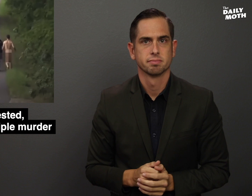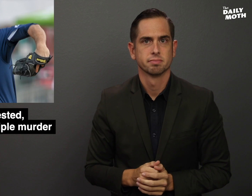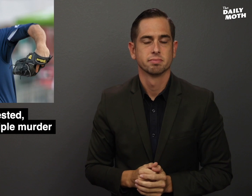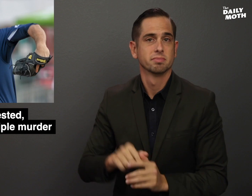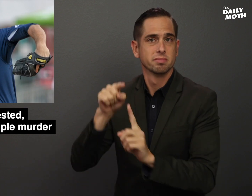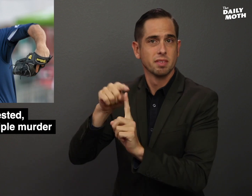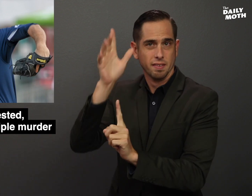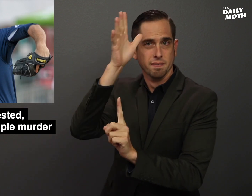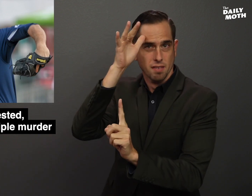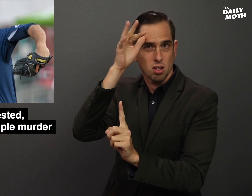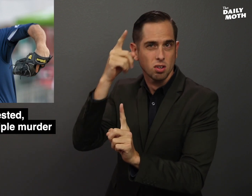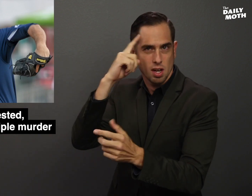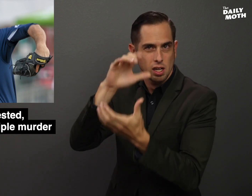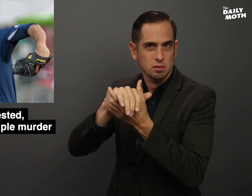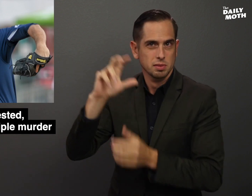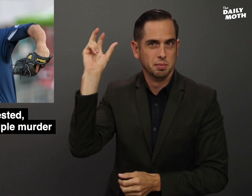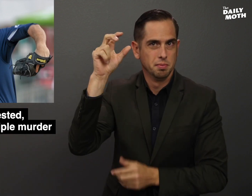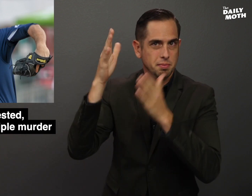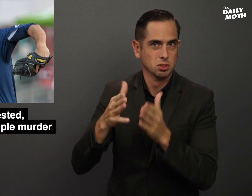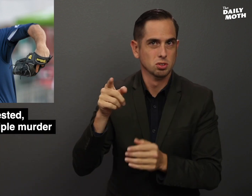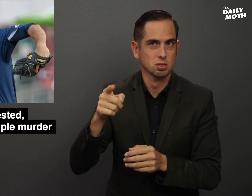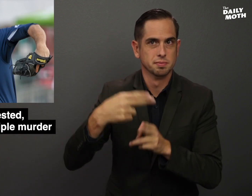The father/husband/pitcher,